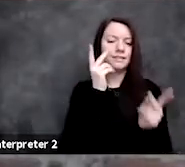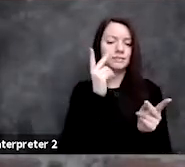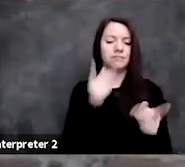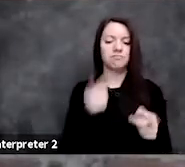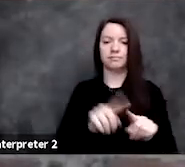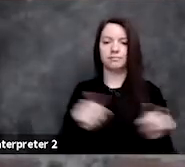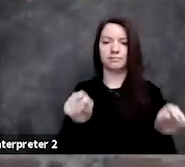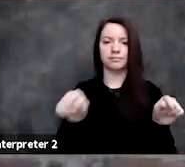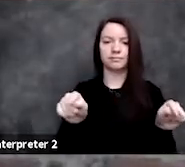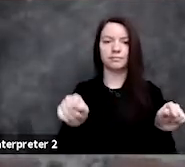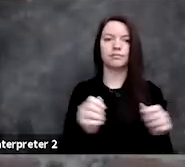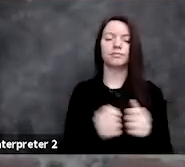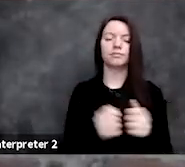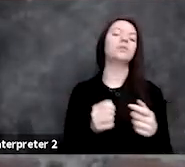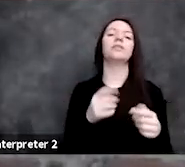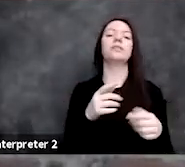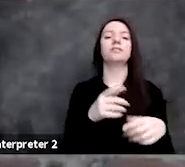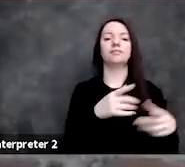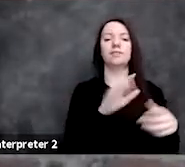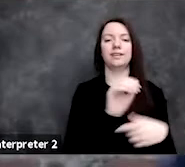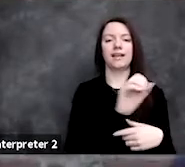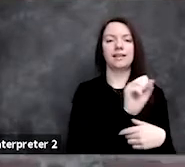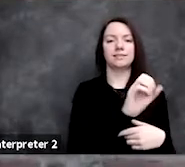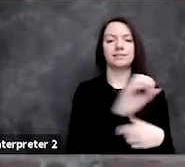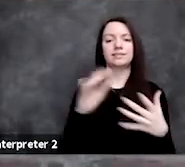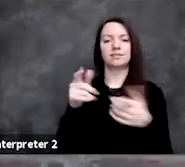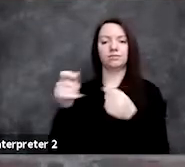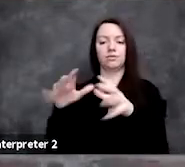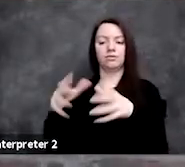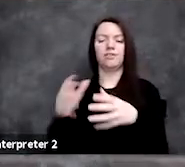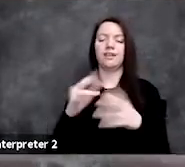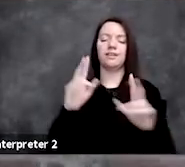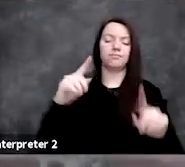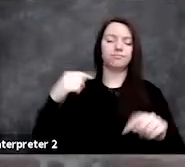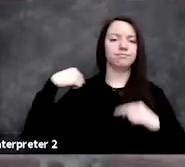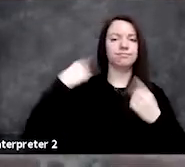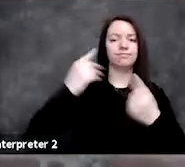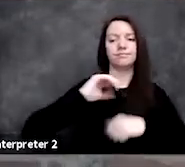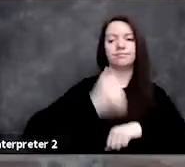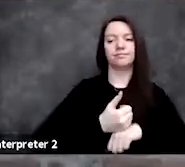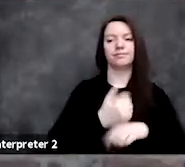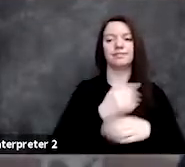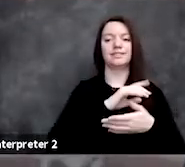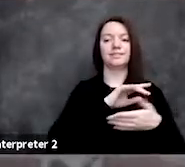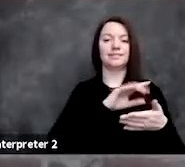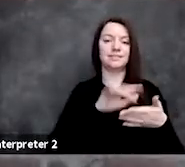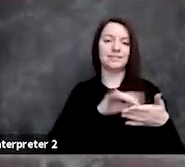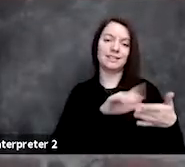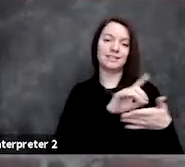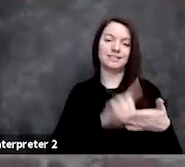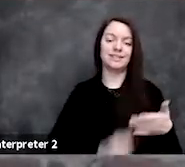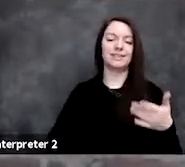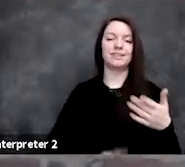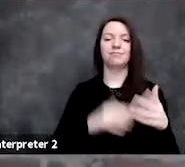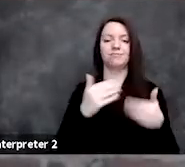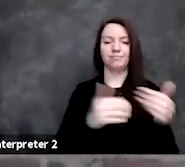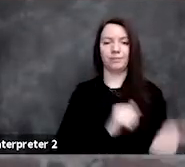between cases and controls, and so that's kind of a well established study design that folks have been doing for a long time and now what we've got